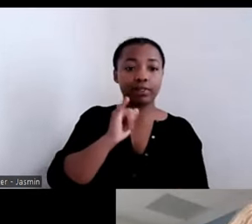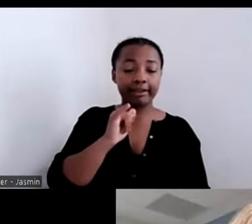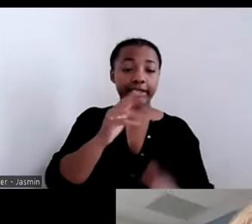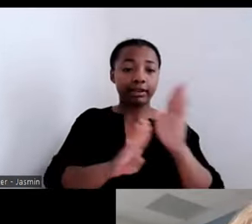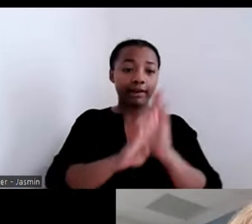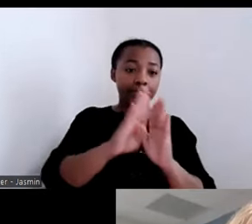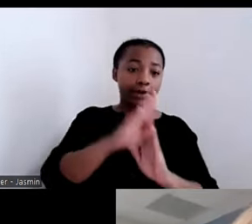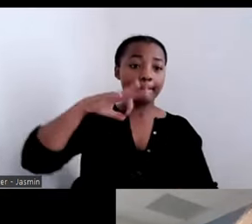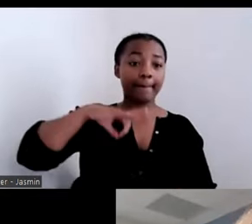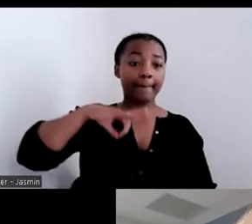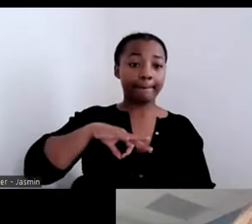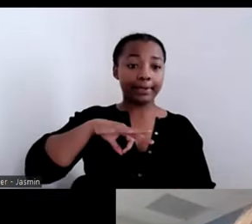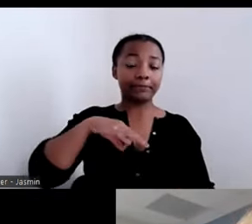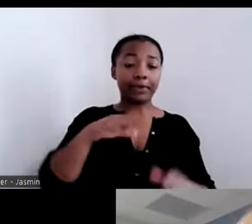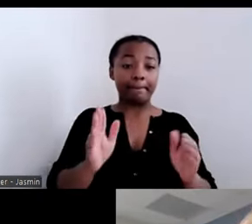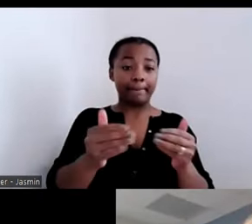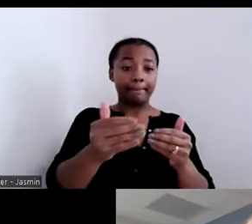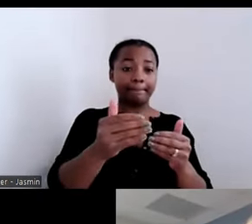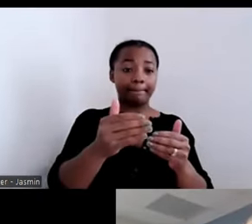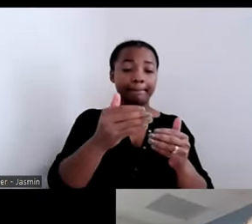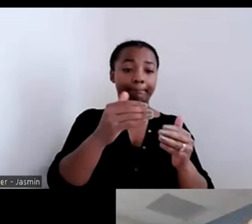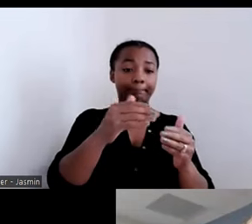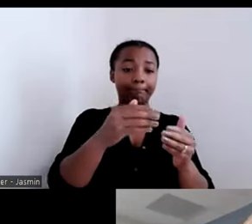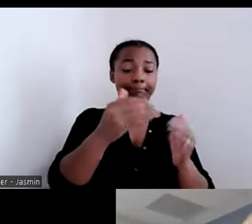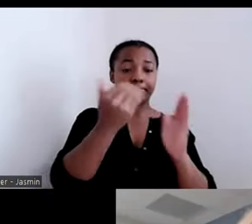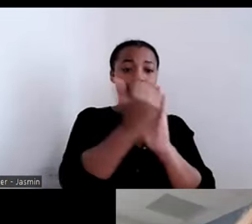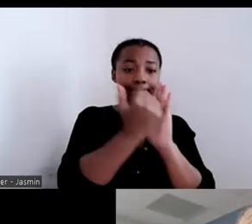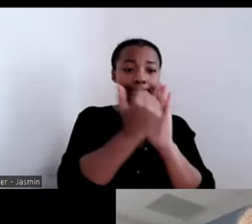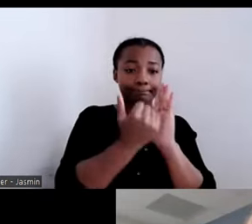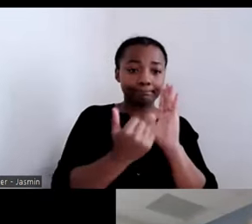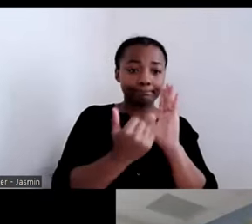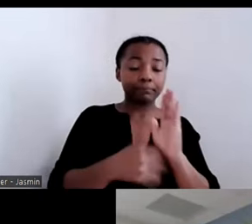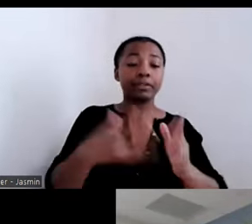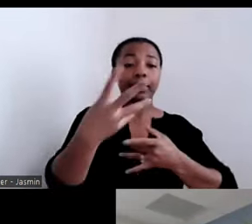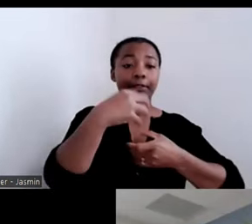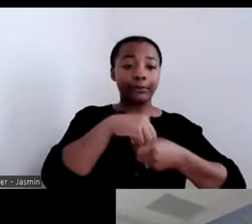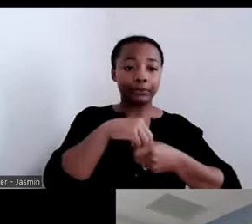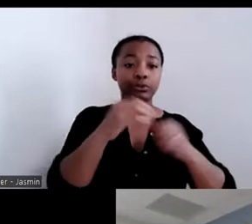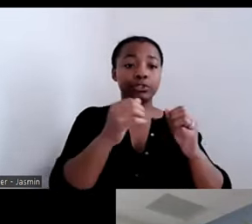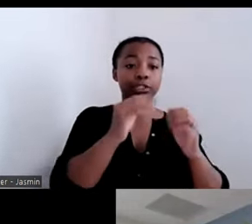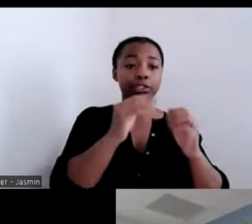community living and community inclusion, supportive services? What does it look